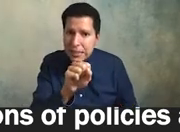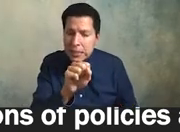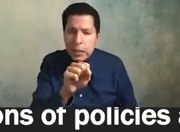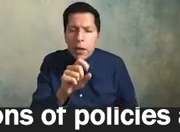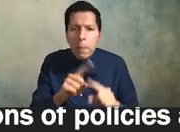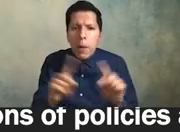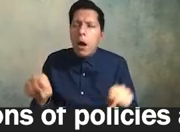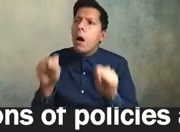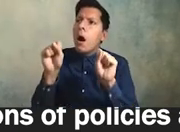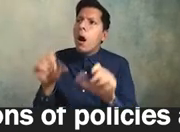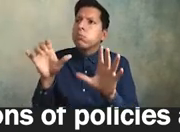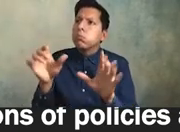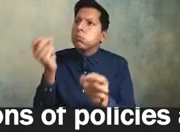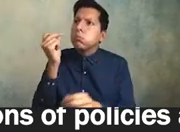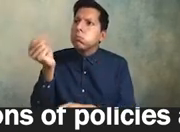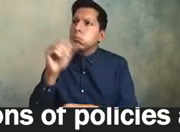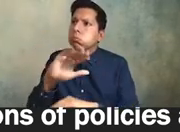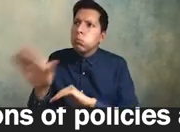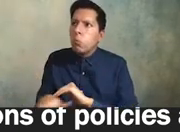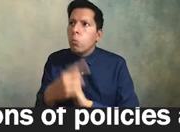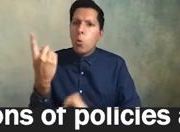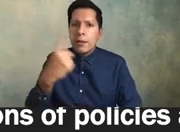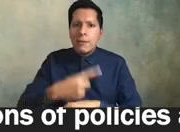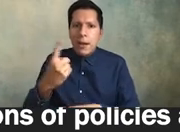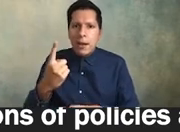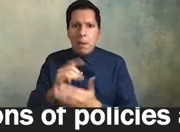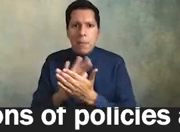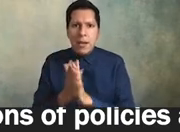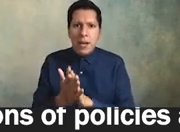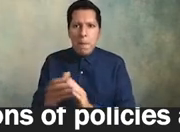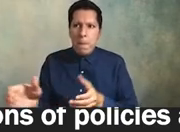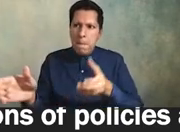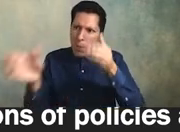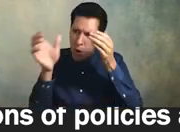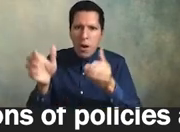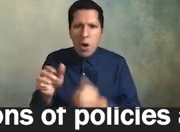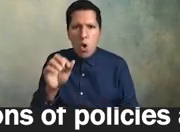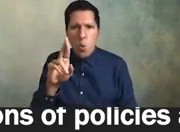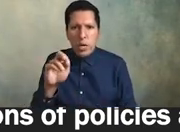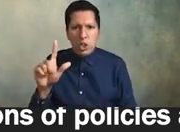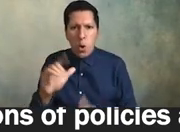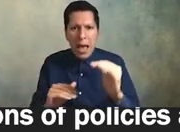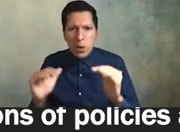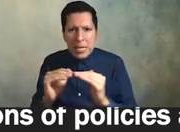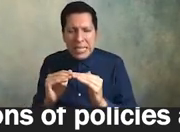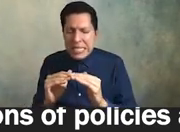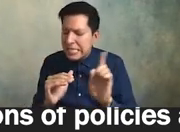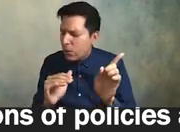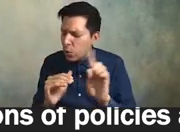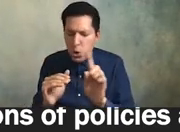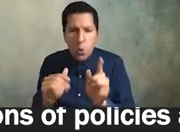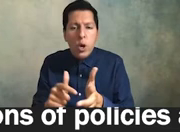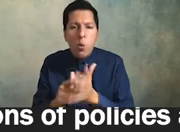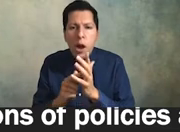to overnight become um racial equity experts this work requires expertise expertise can in fact be